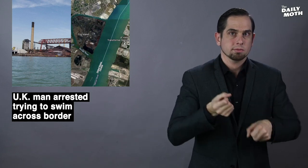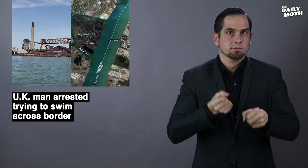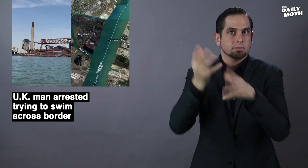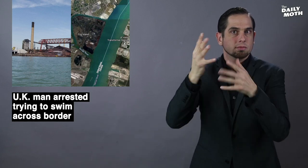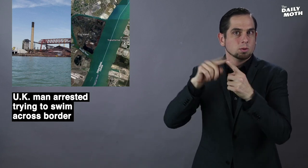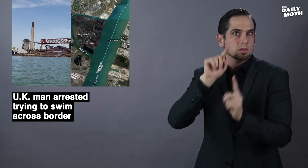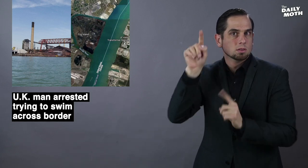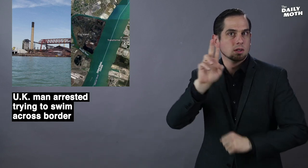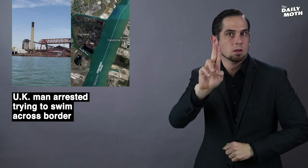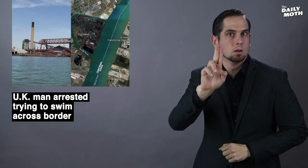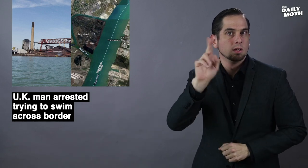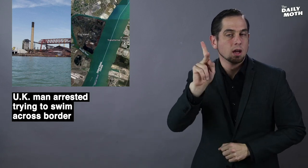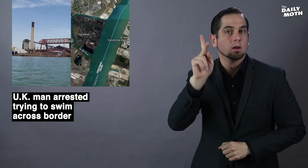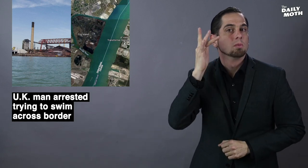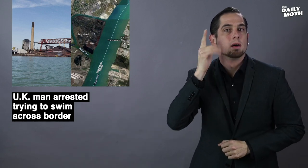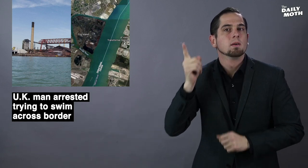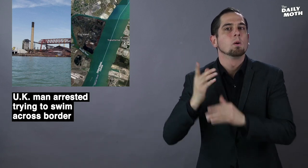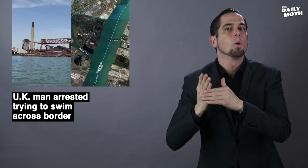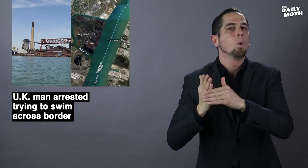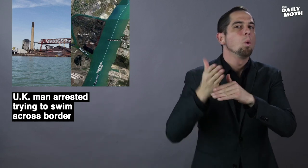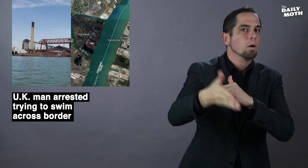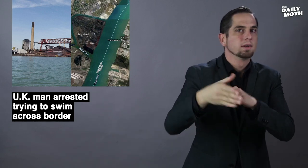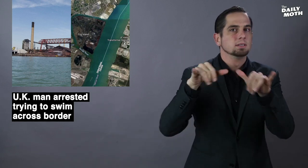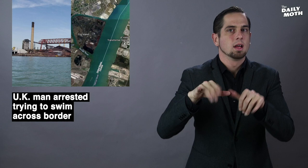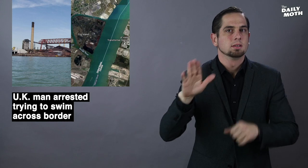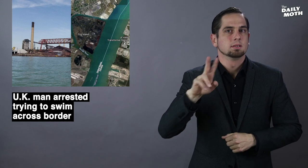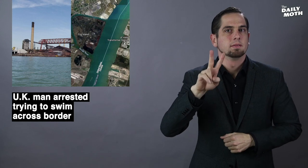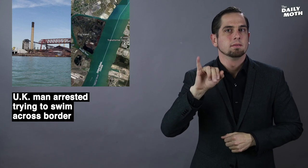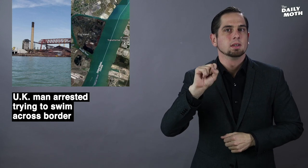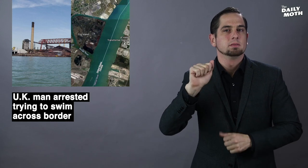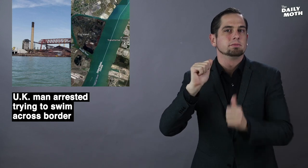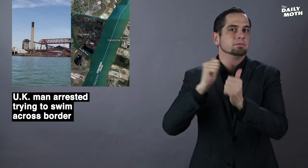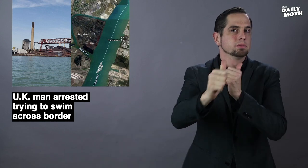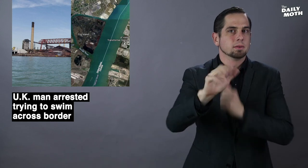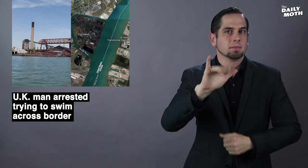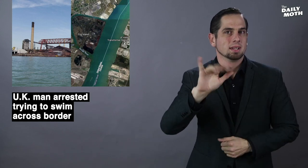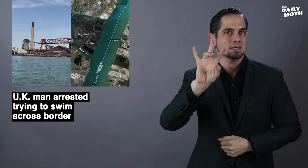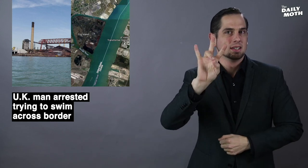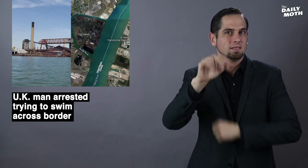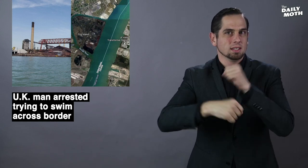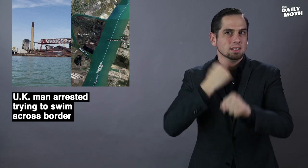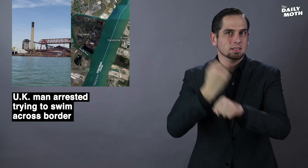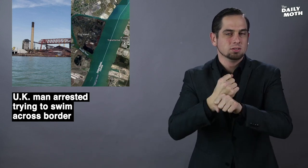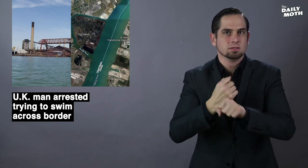to the U.K. for overstaying his visa by seven years.